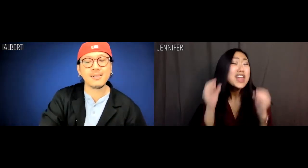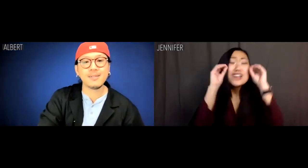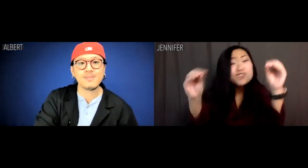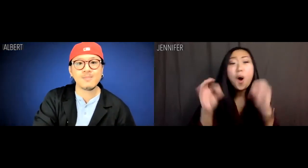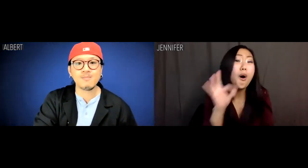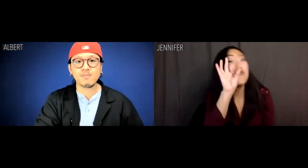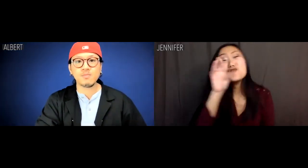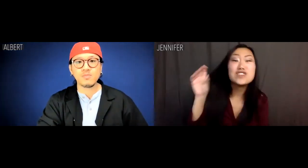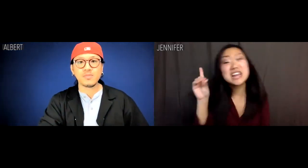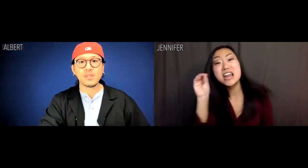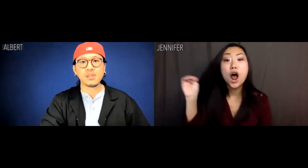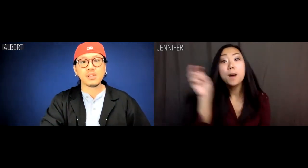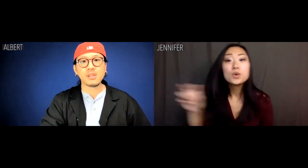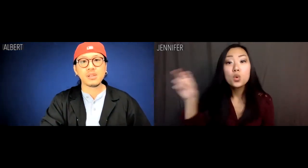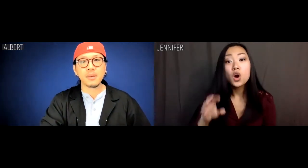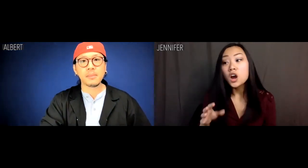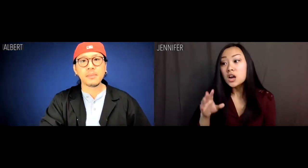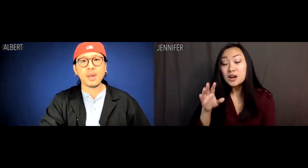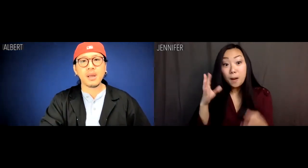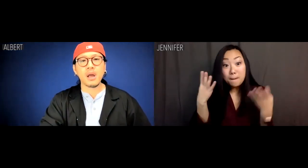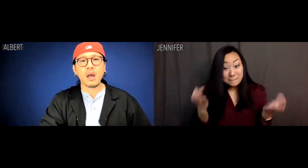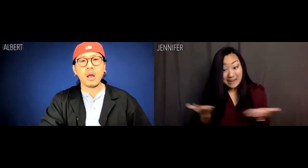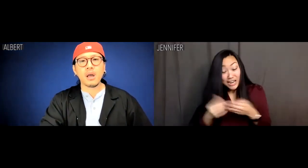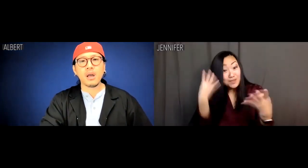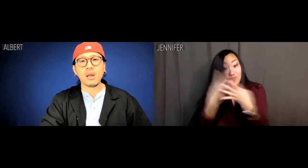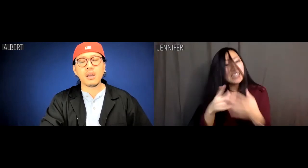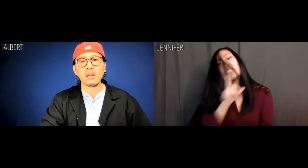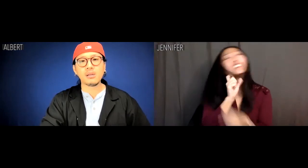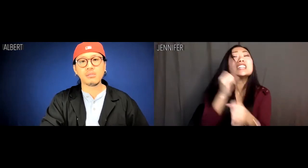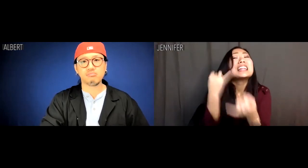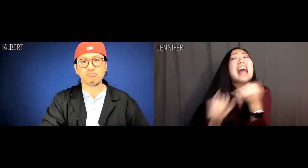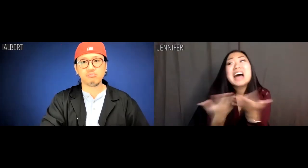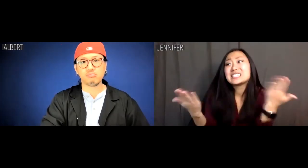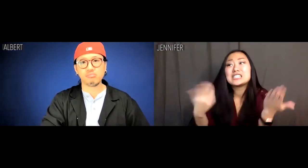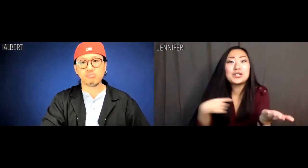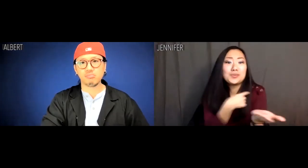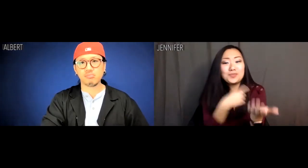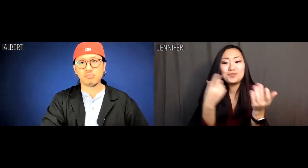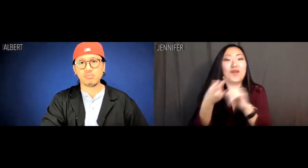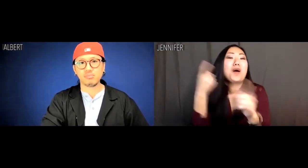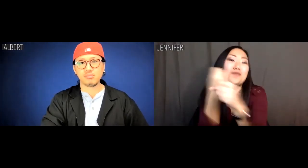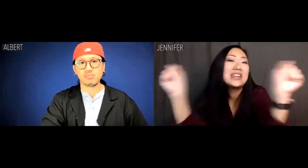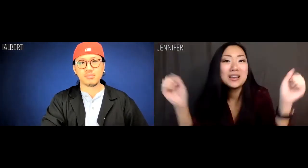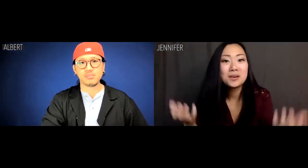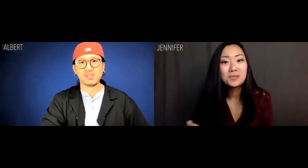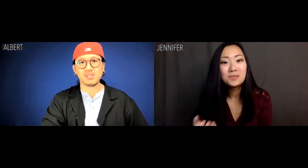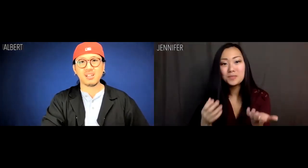Jennifer: Um there IS no freedom tour. Being in prison is literally as far away from freedom as you can possibly get.